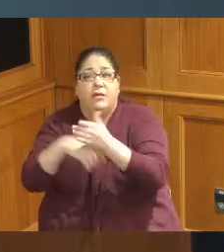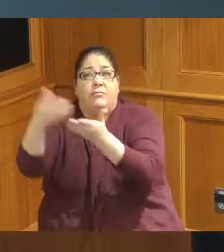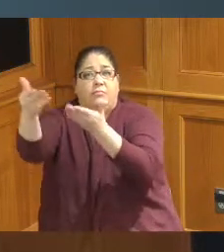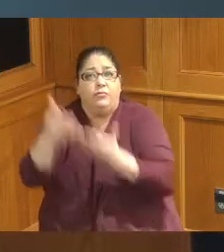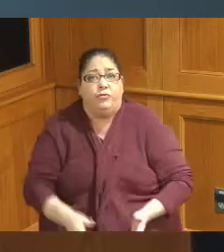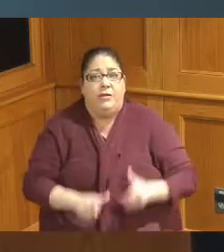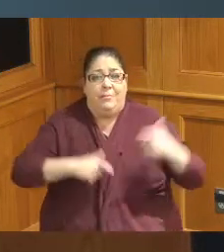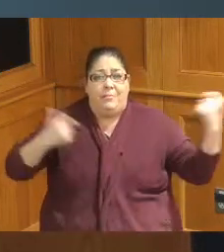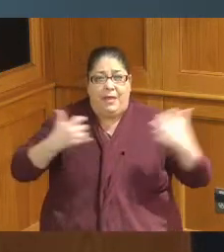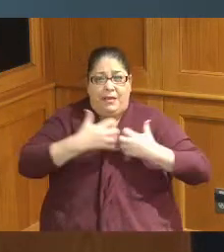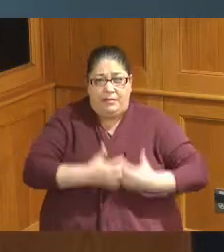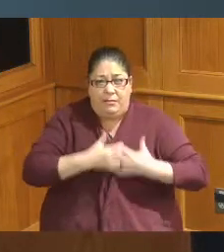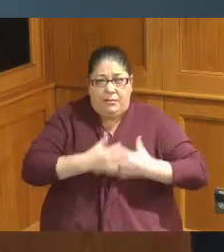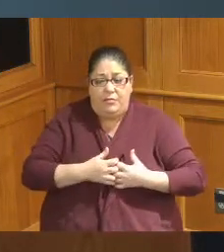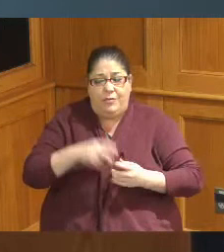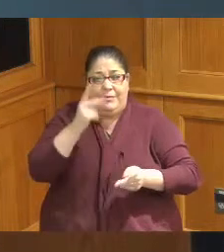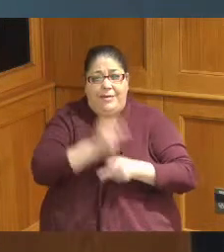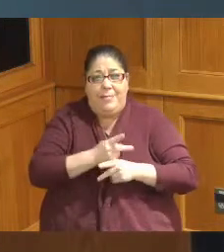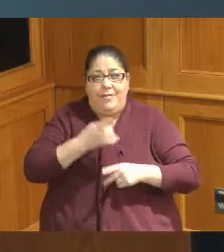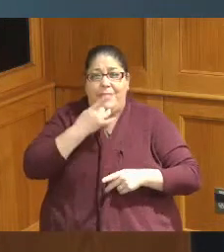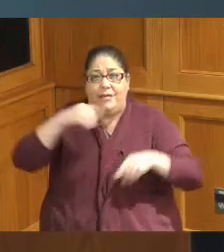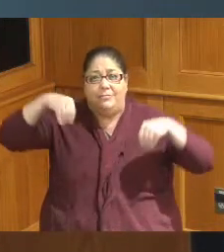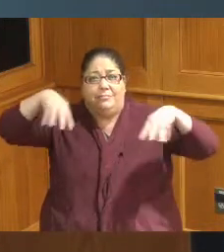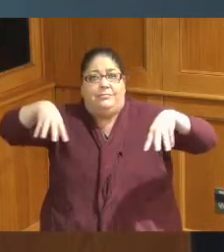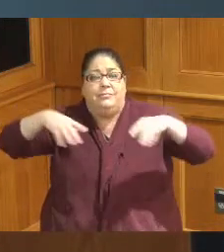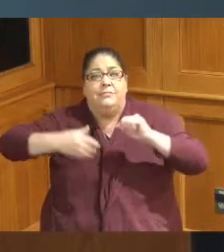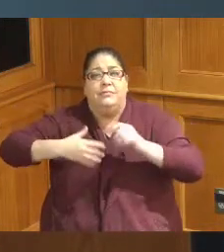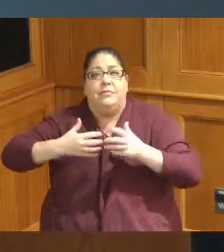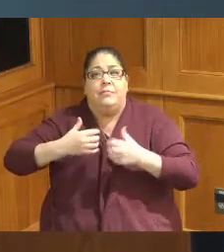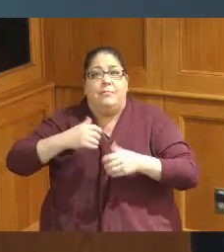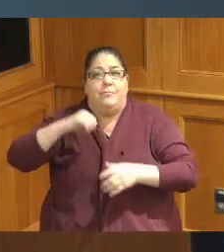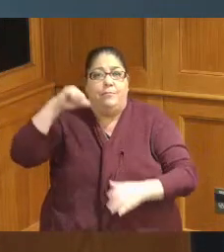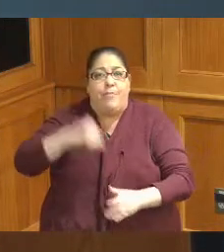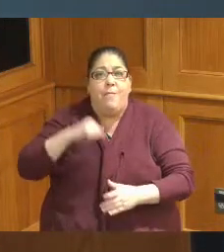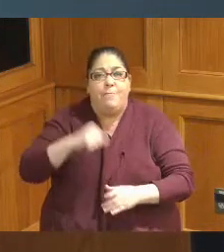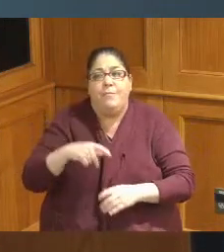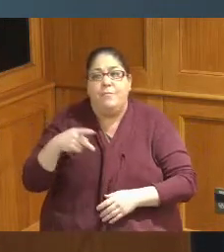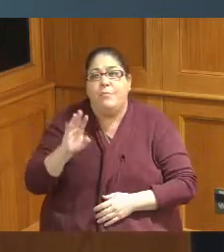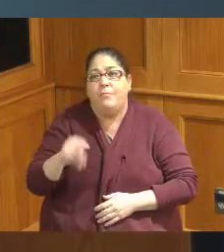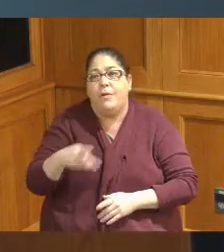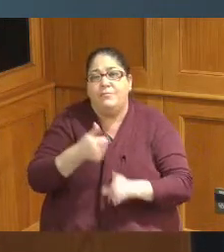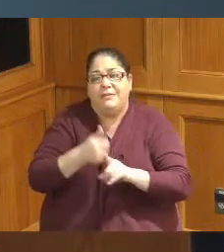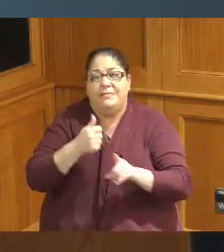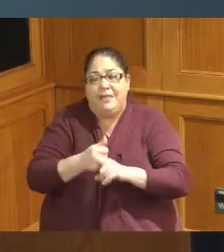not be as big as this one but are there some other ones that's if they go out because you